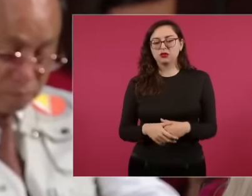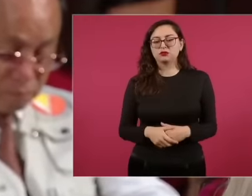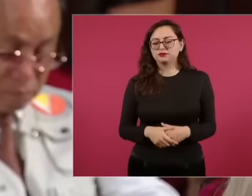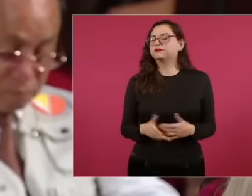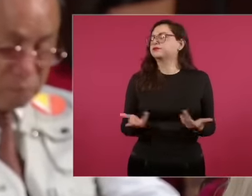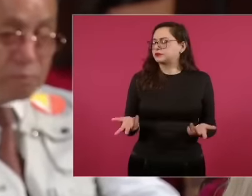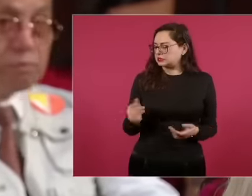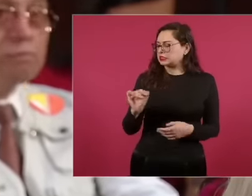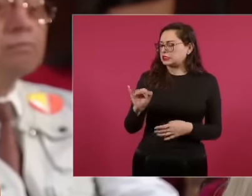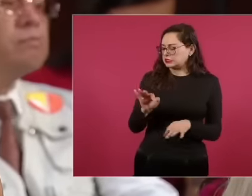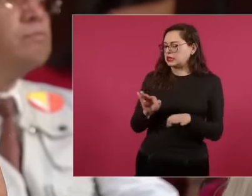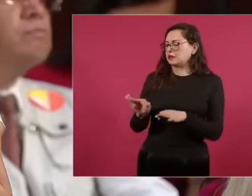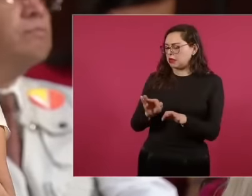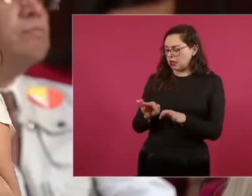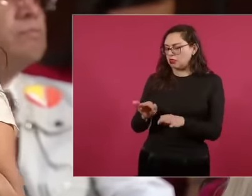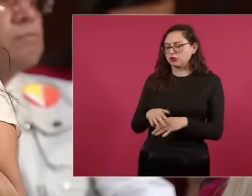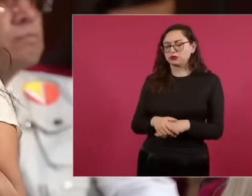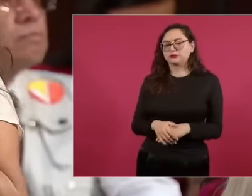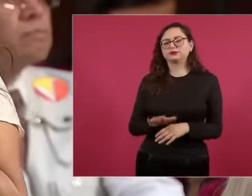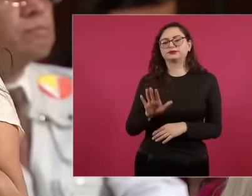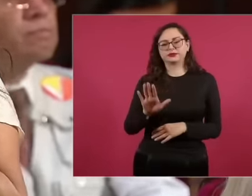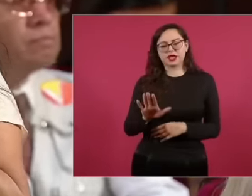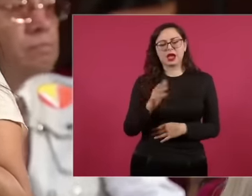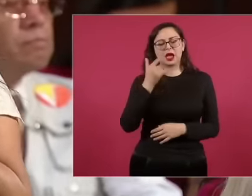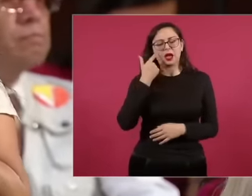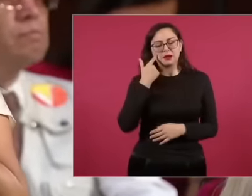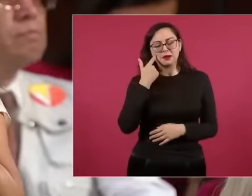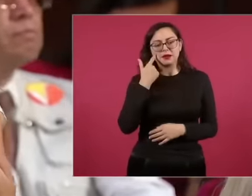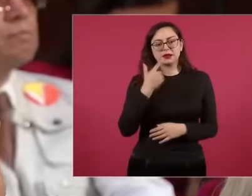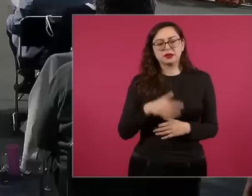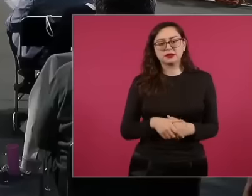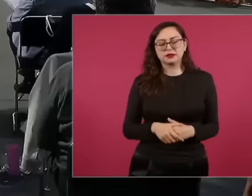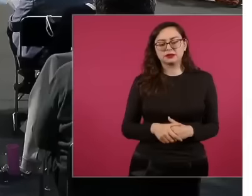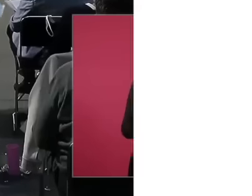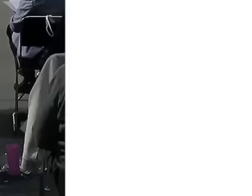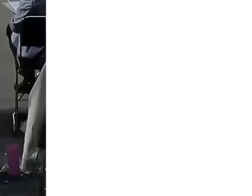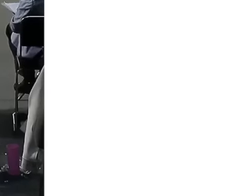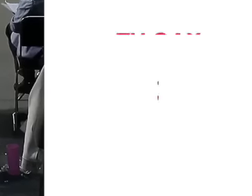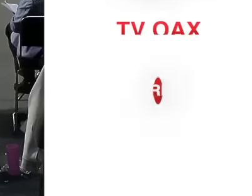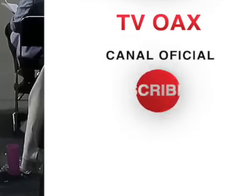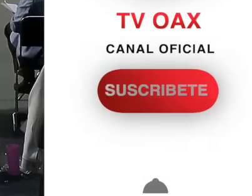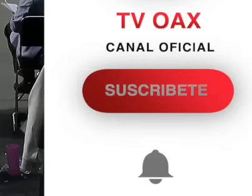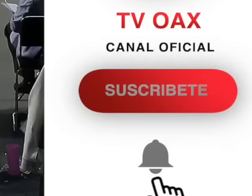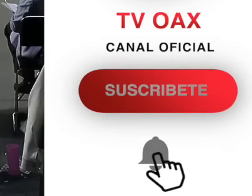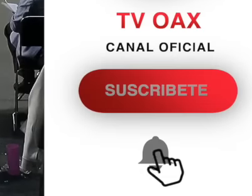workers, it is because there was no policy that they cannot go to Oaxaca to see their matter or to transfer.